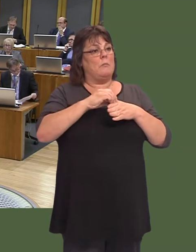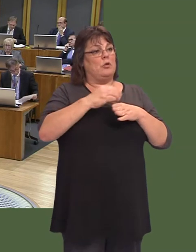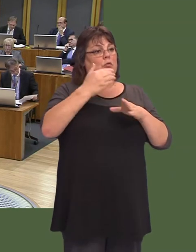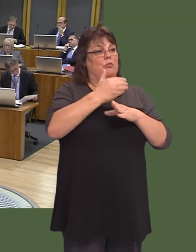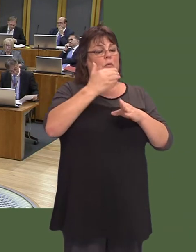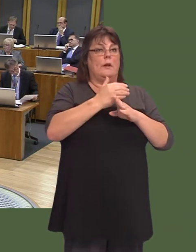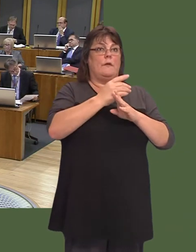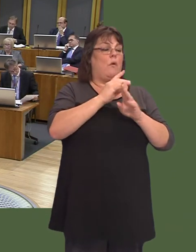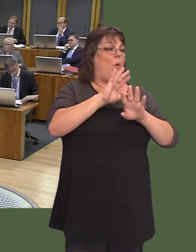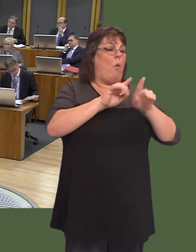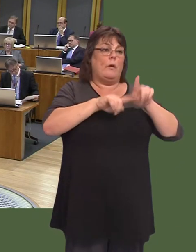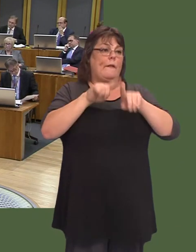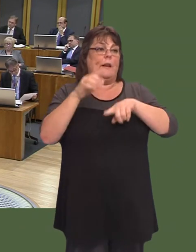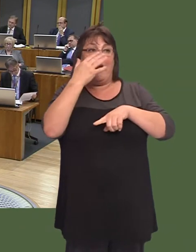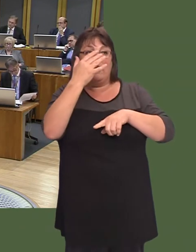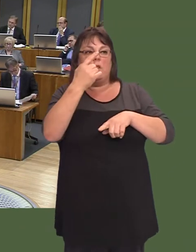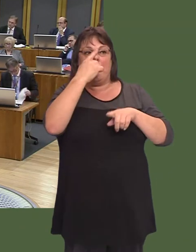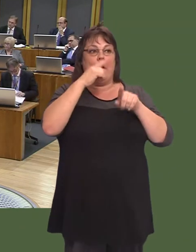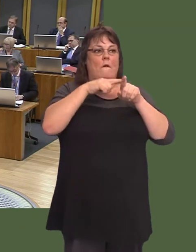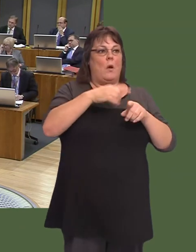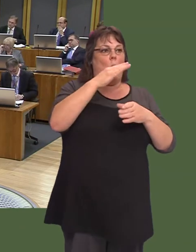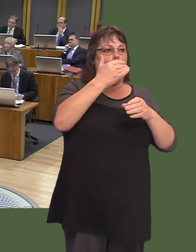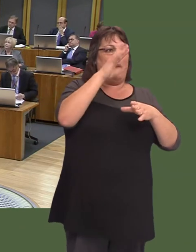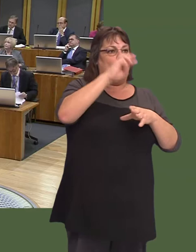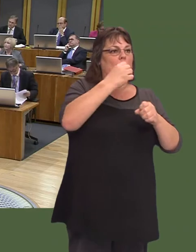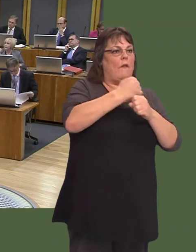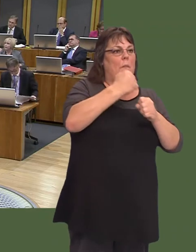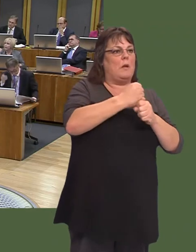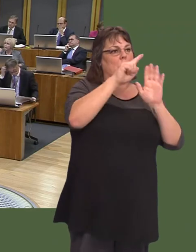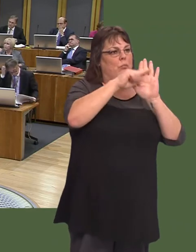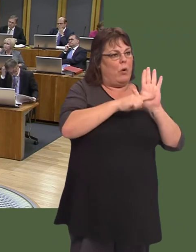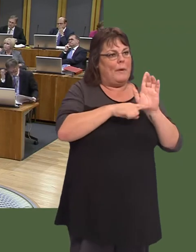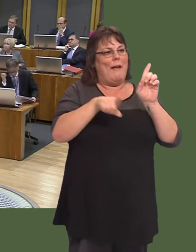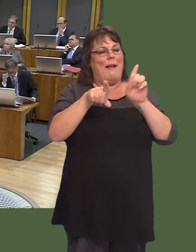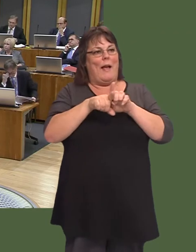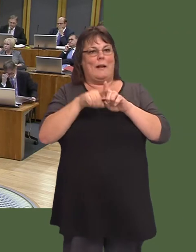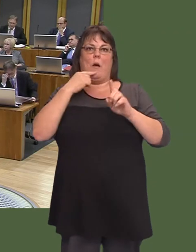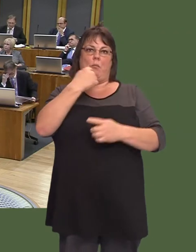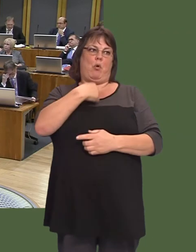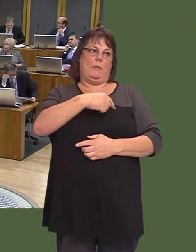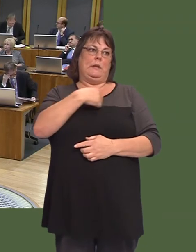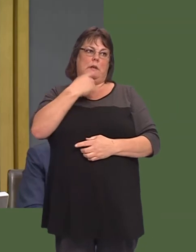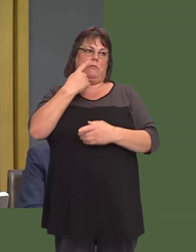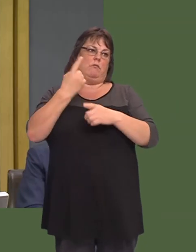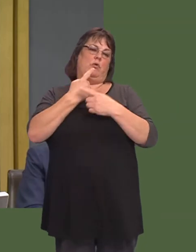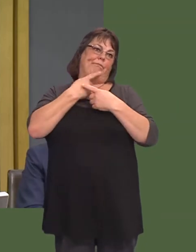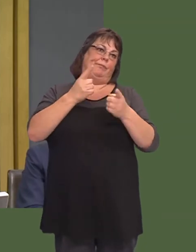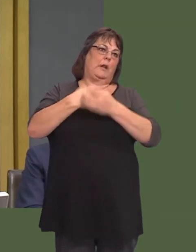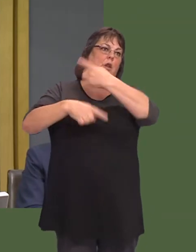for those of all ages, in line with the Welsh Governmentís priorities and in line with the promises that we made last year. Mark Isherwood: Thank you for that.